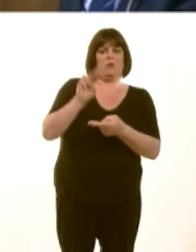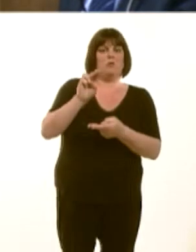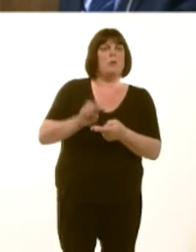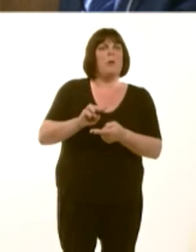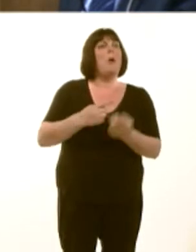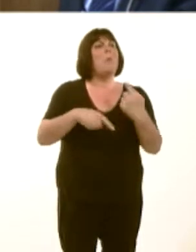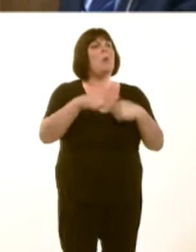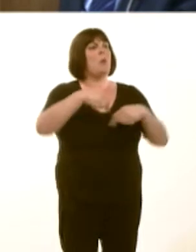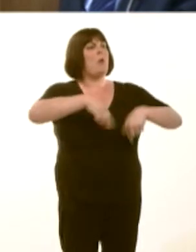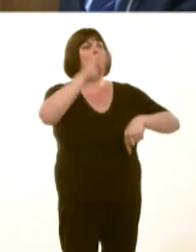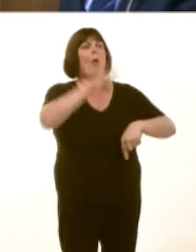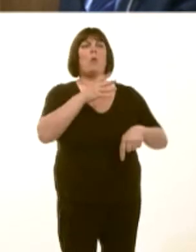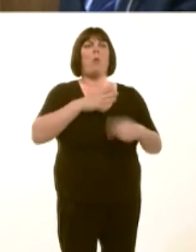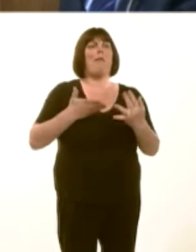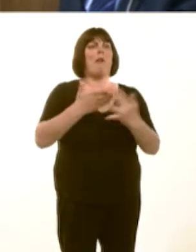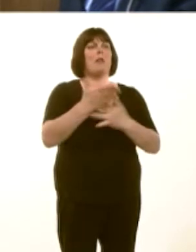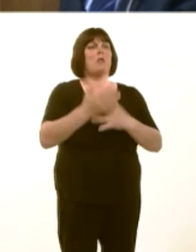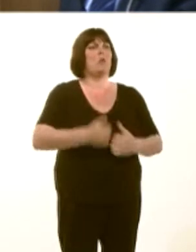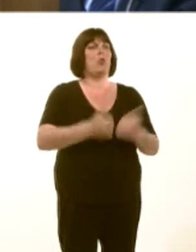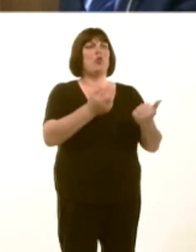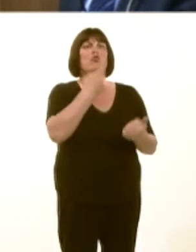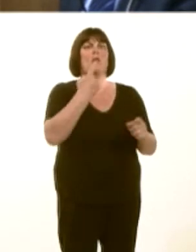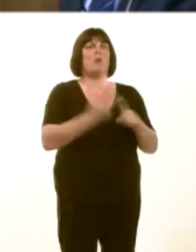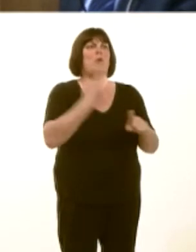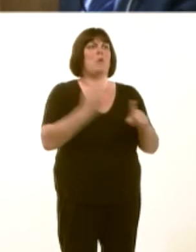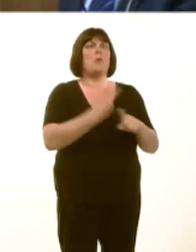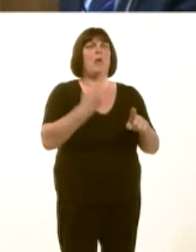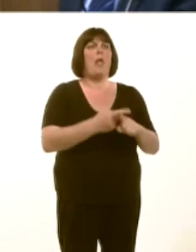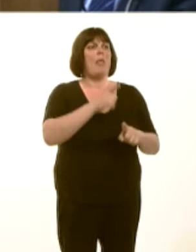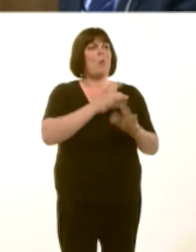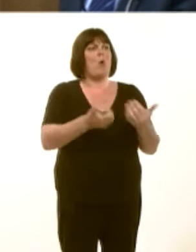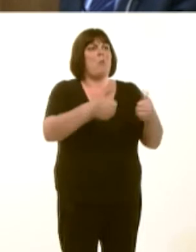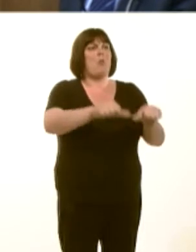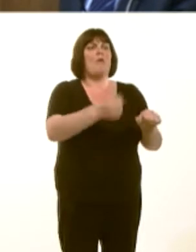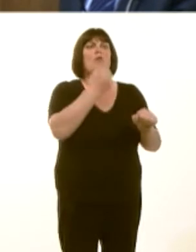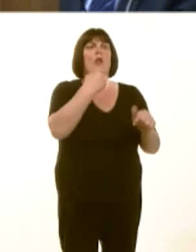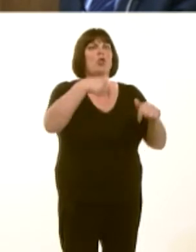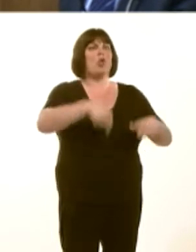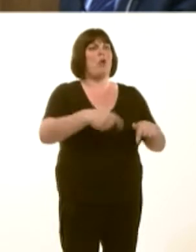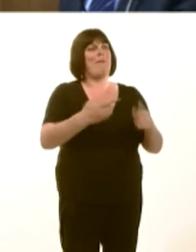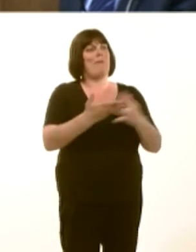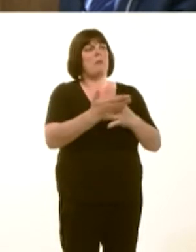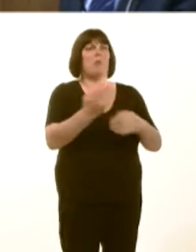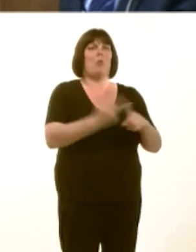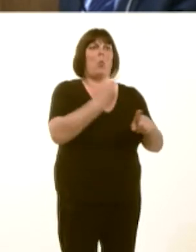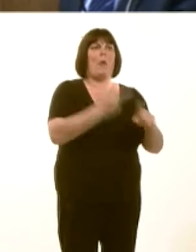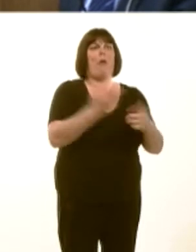as quickly as possible, and thatís why, in Wales, approved drugs are more accessible than in England when it comes to cancer.